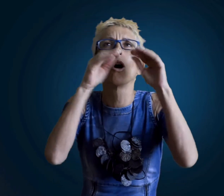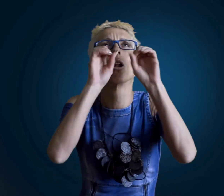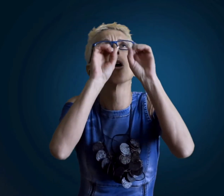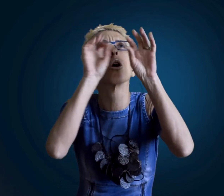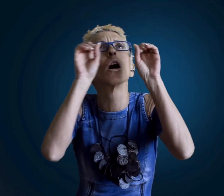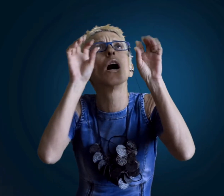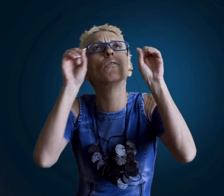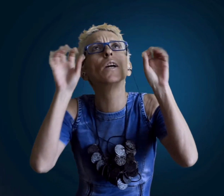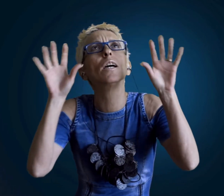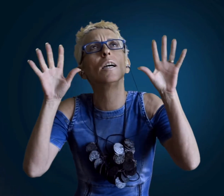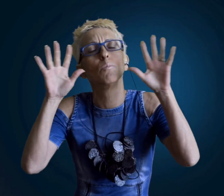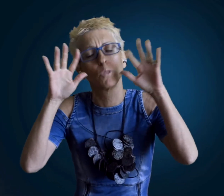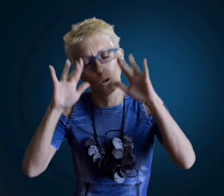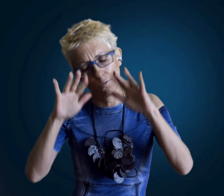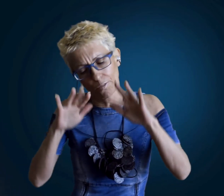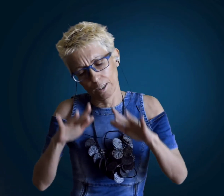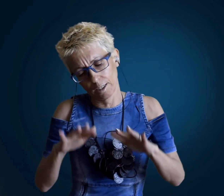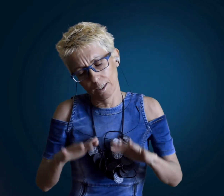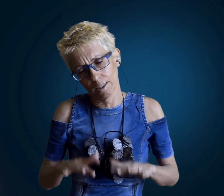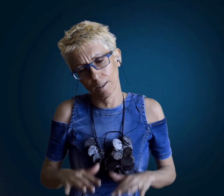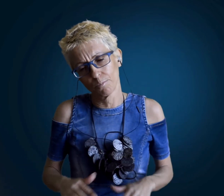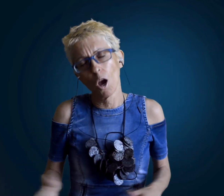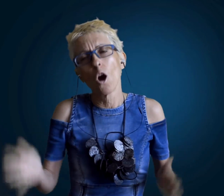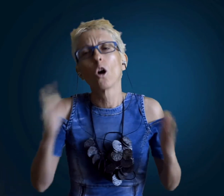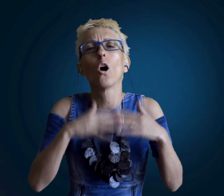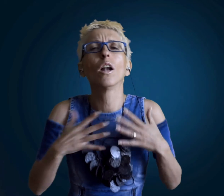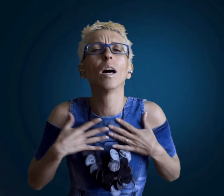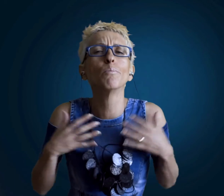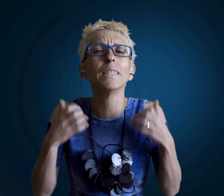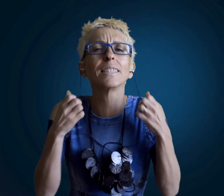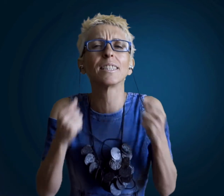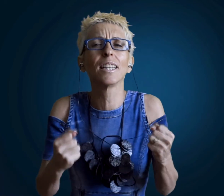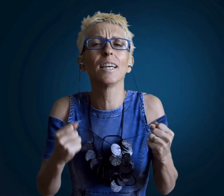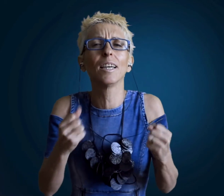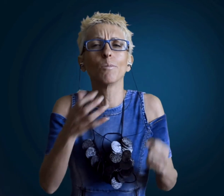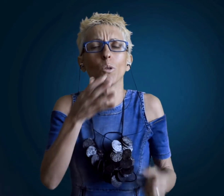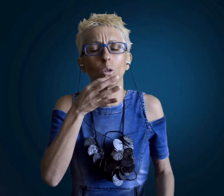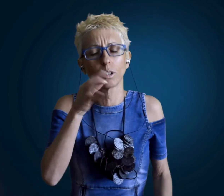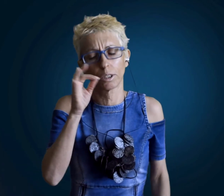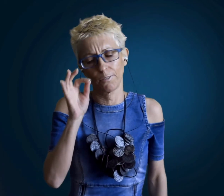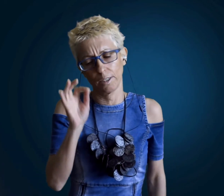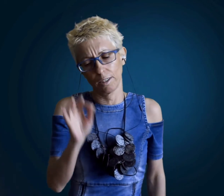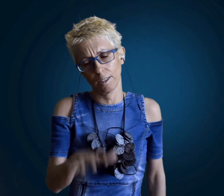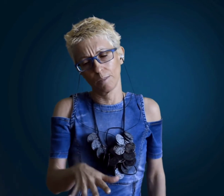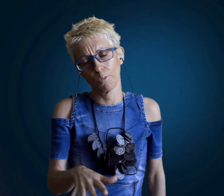all the stars are falling all the Braves are leaving